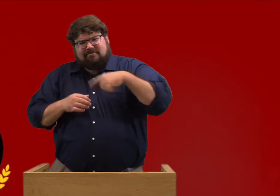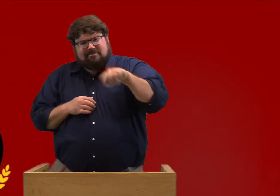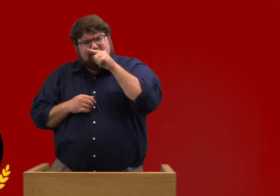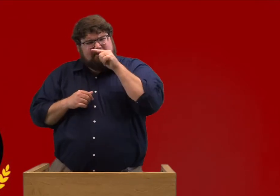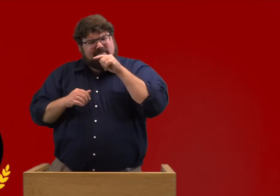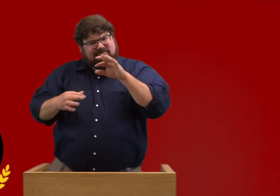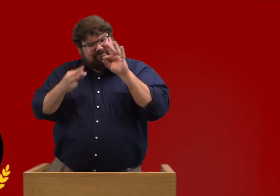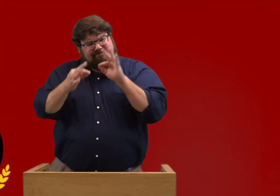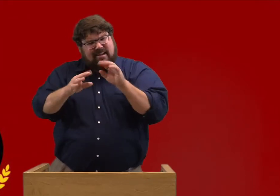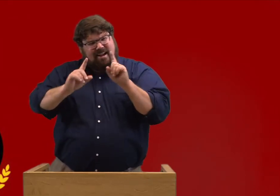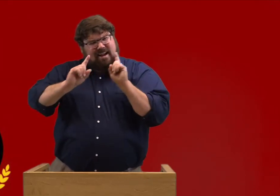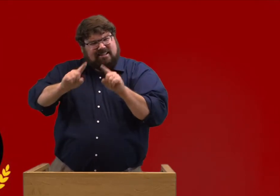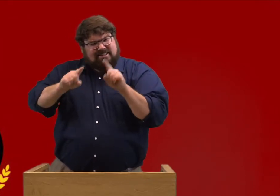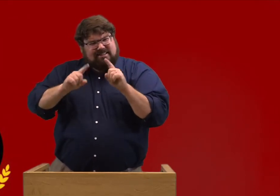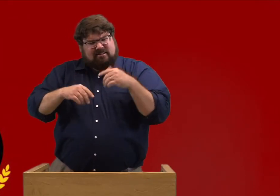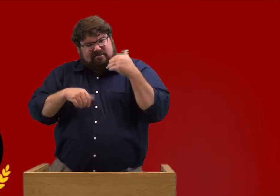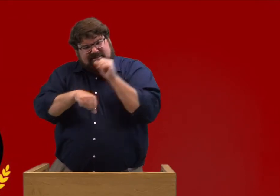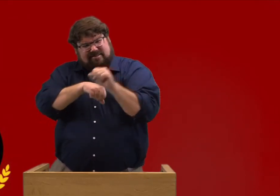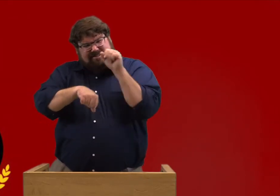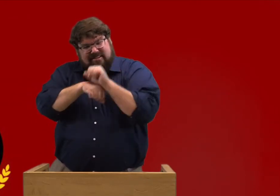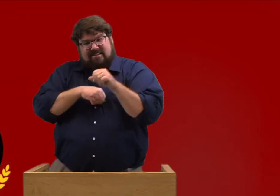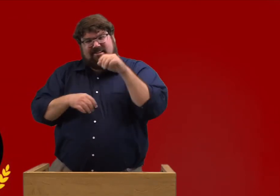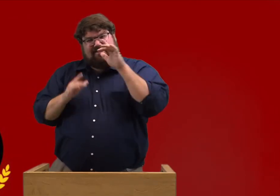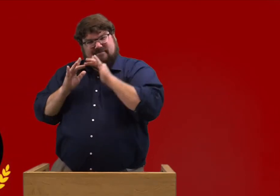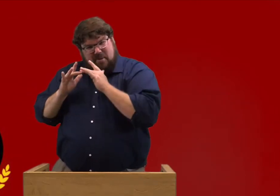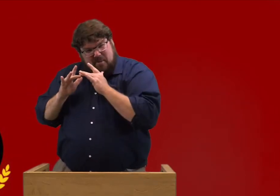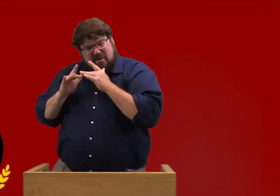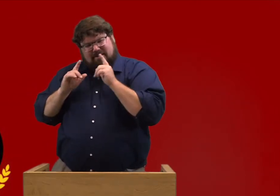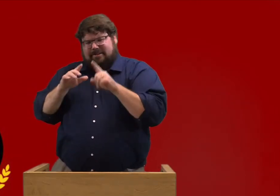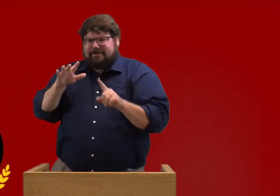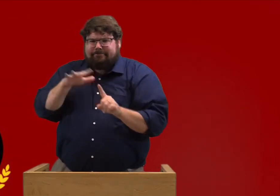Congratulations to all of you who had perfect attendance.